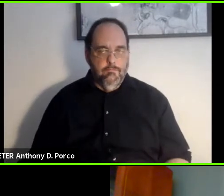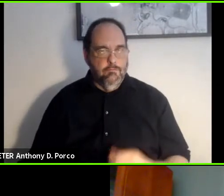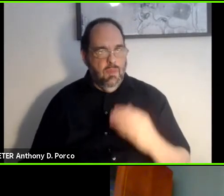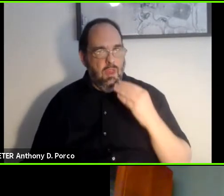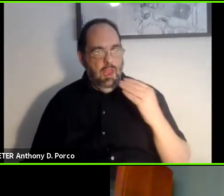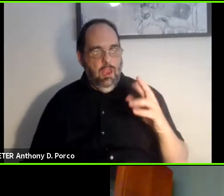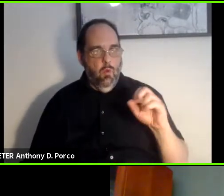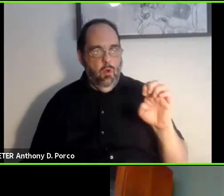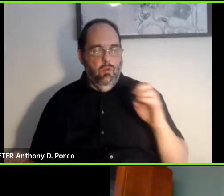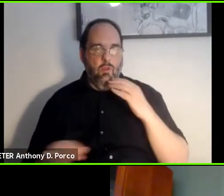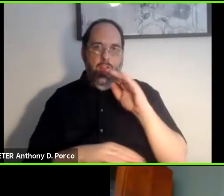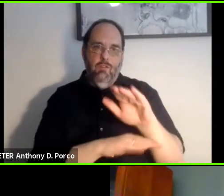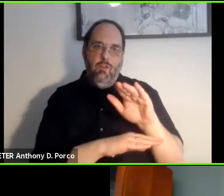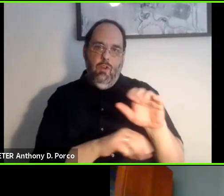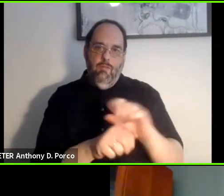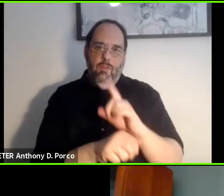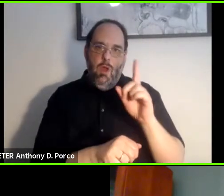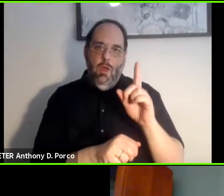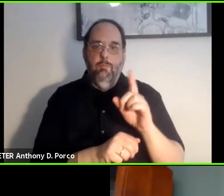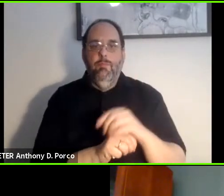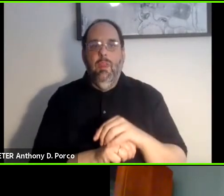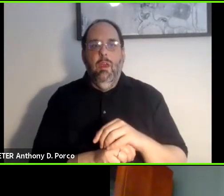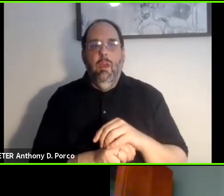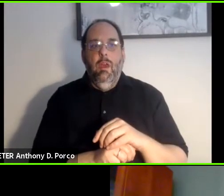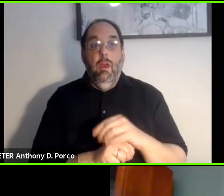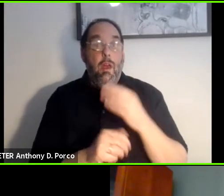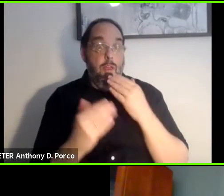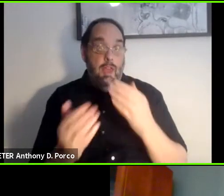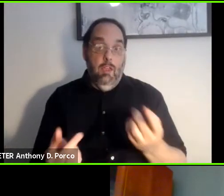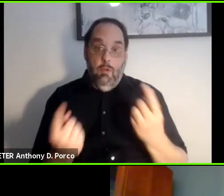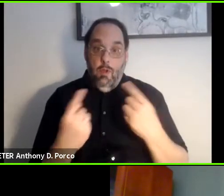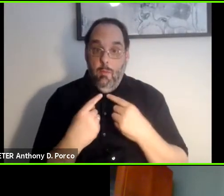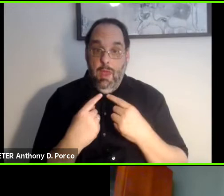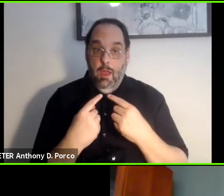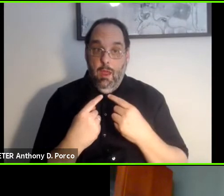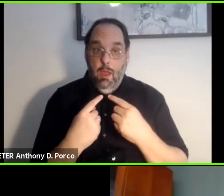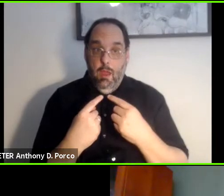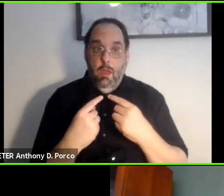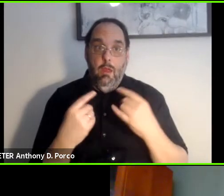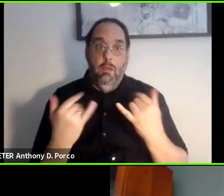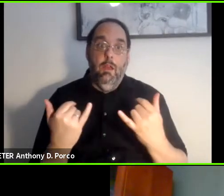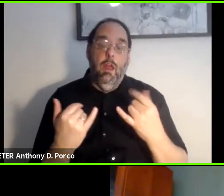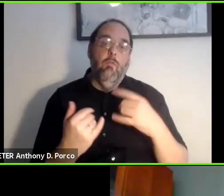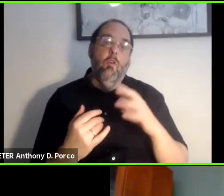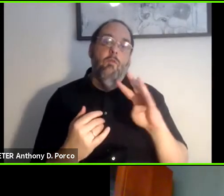afternoon everybody. Thank you for joining us today for the fourth and final session